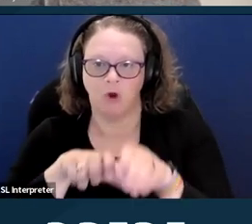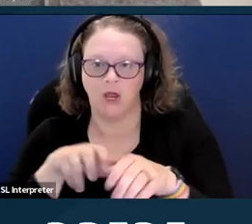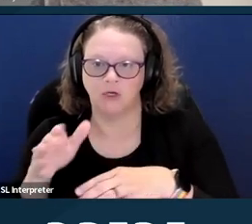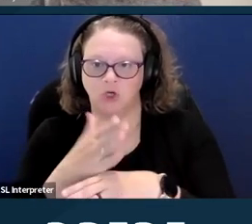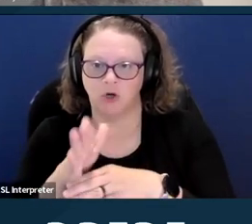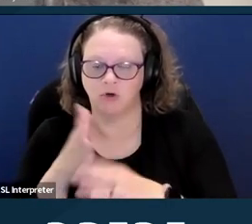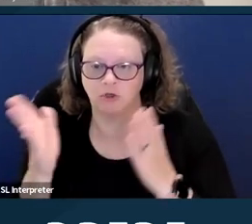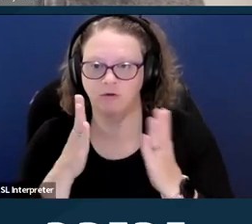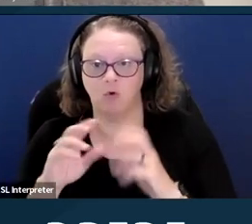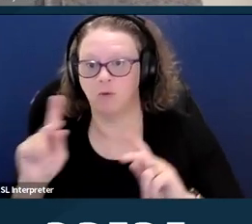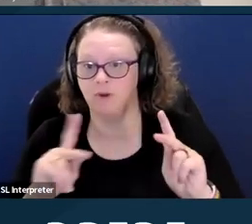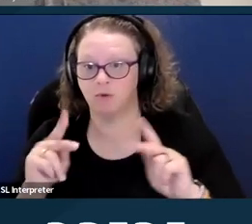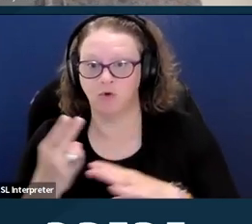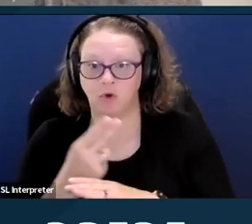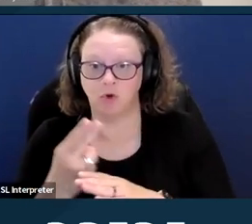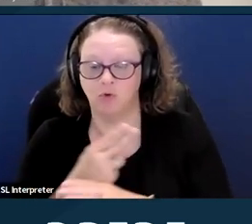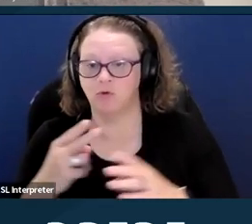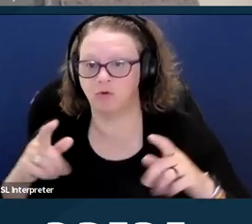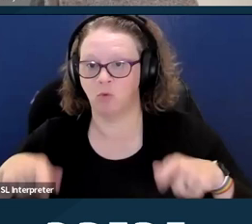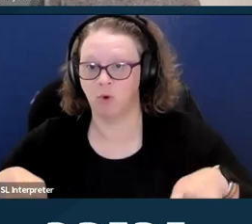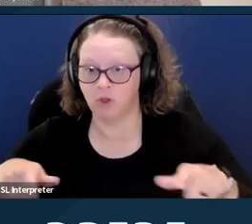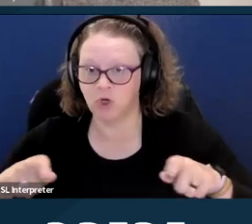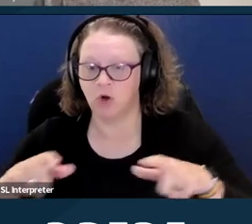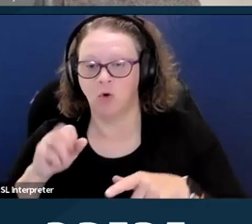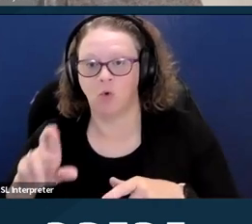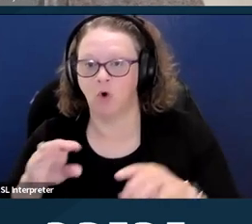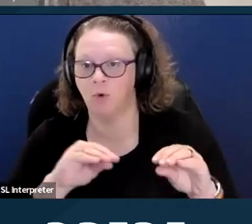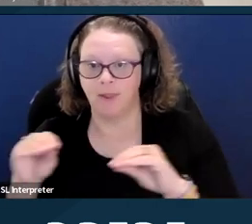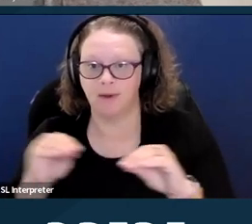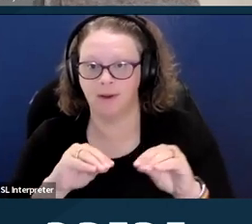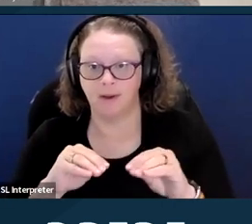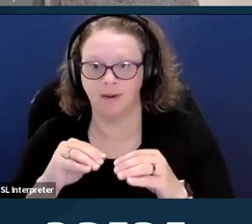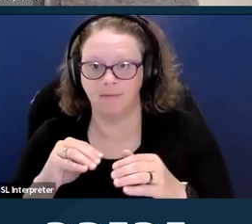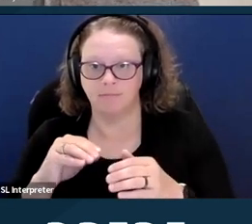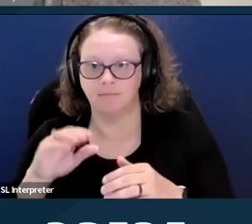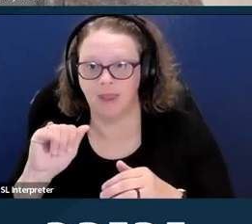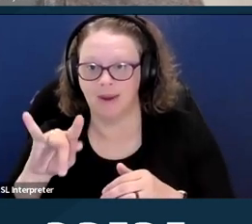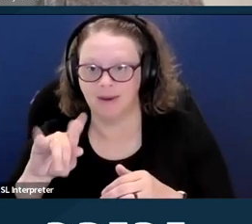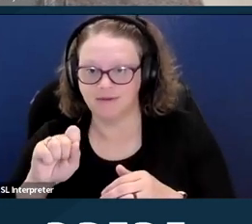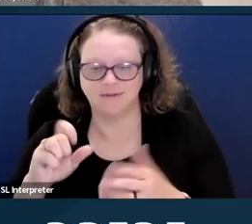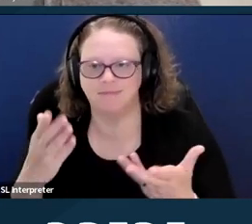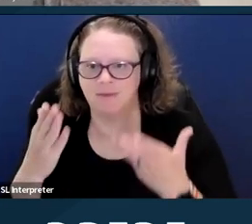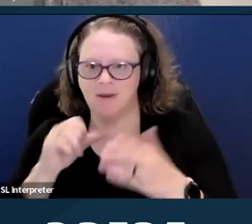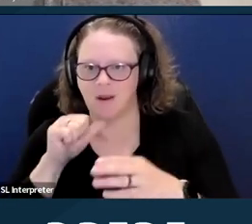who use mobility aids like wheelchair users. In addition, air travel can be inaccessible